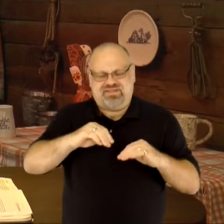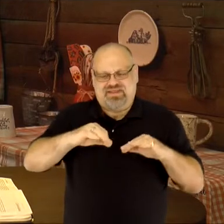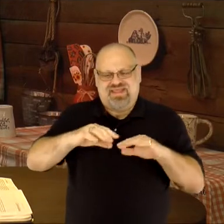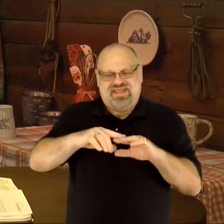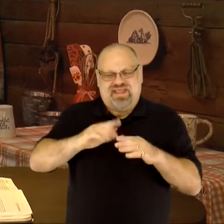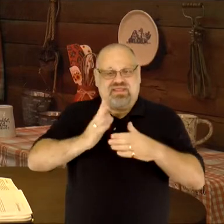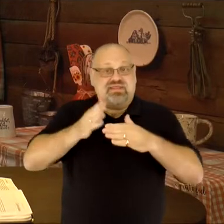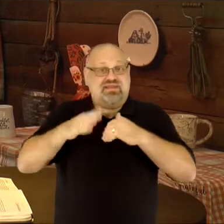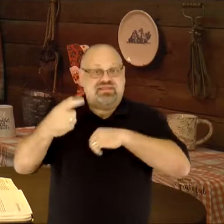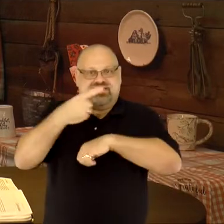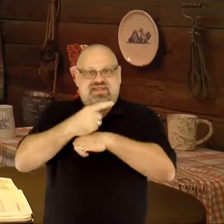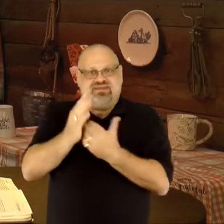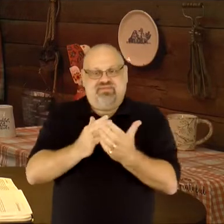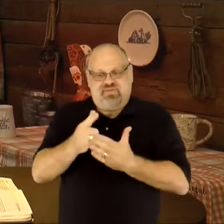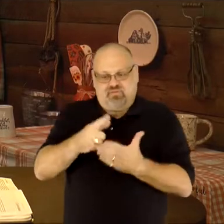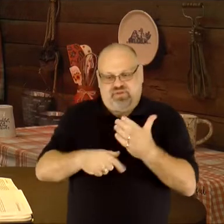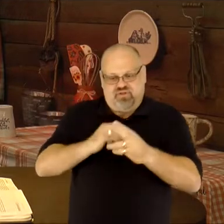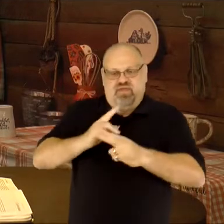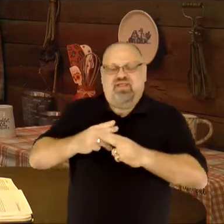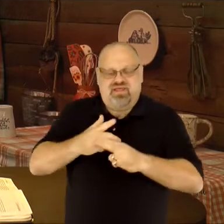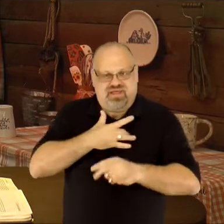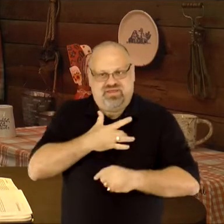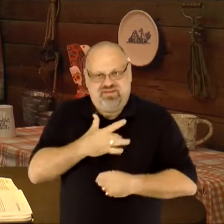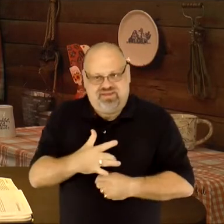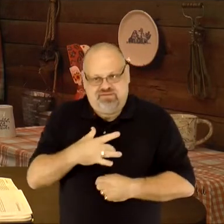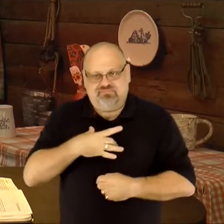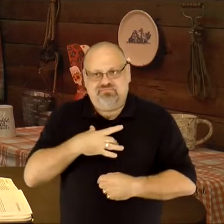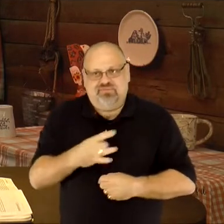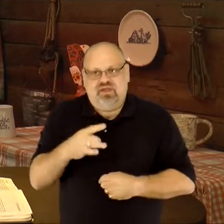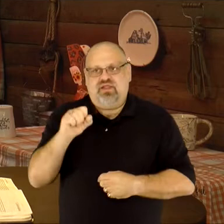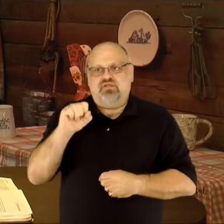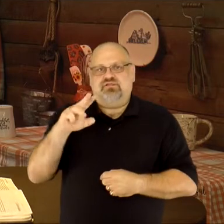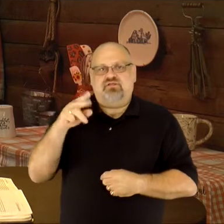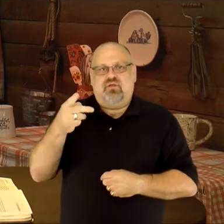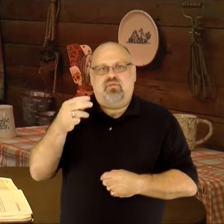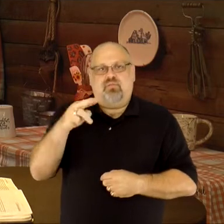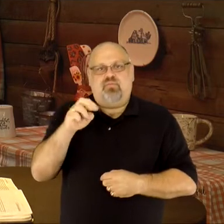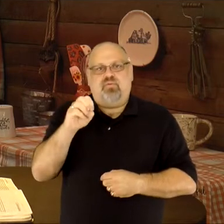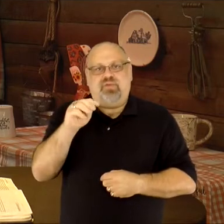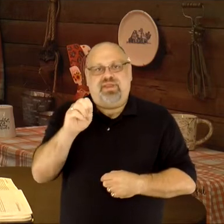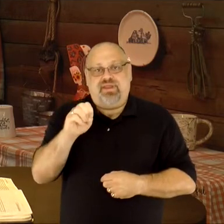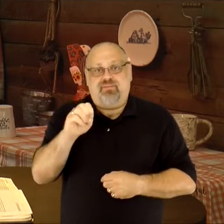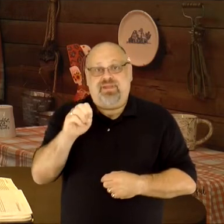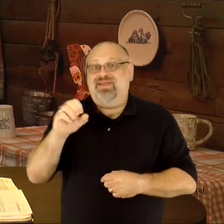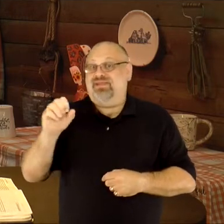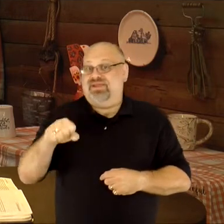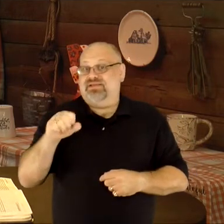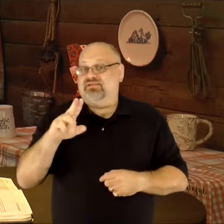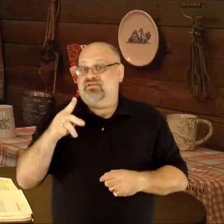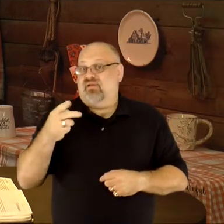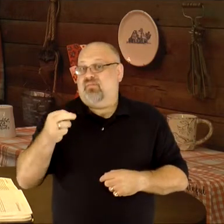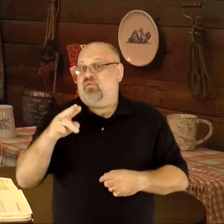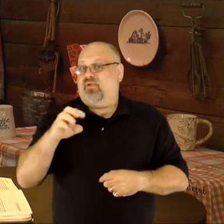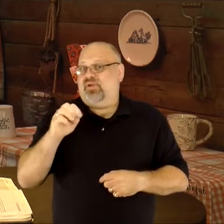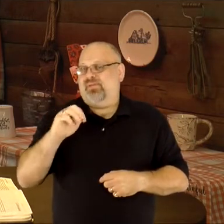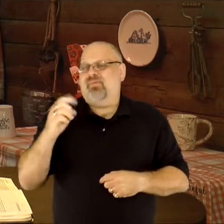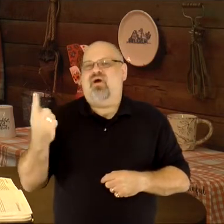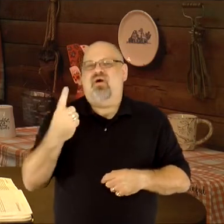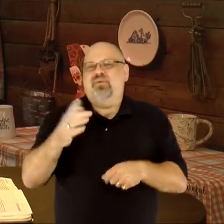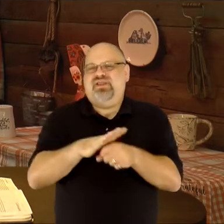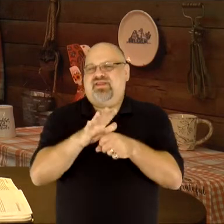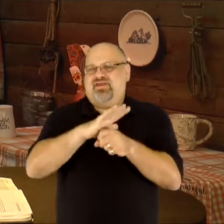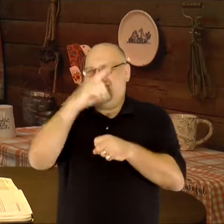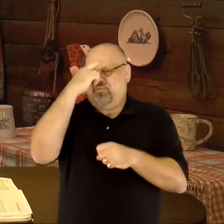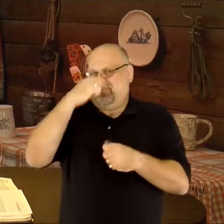matter what you call it, I tend to go for supreme. Yep, supreme is always enough for me. And, since